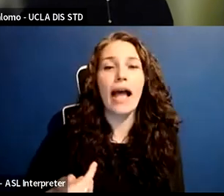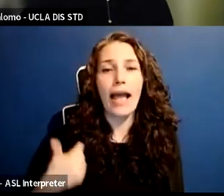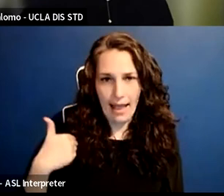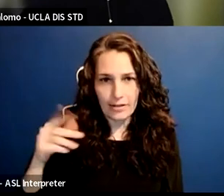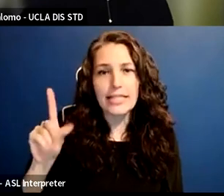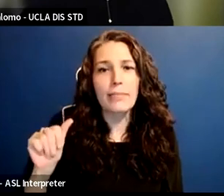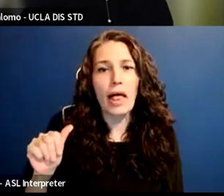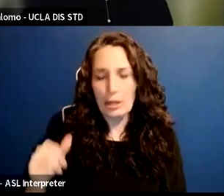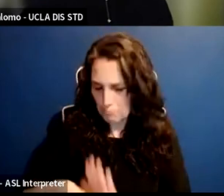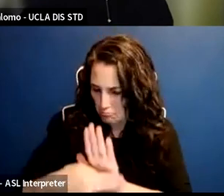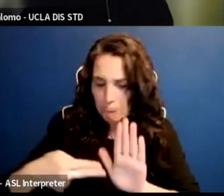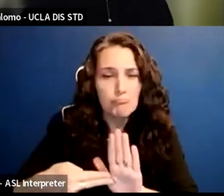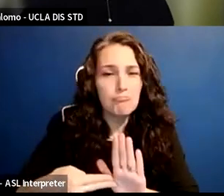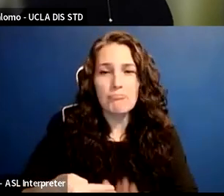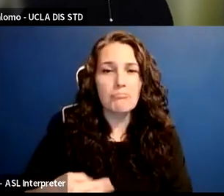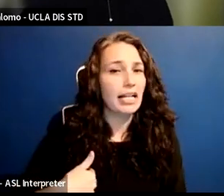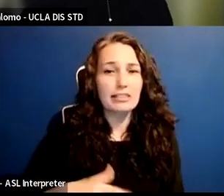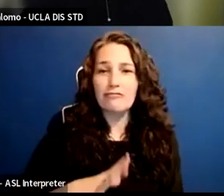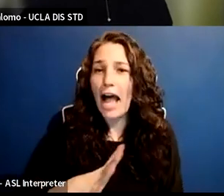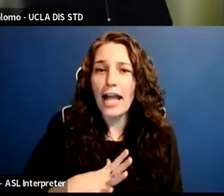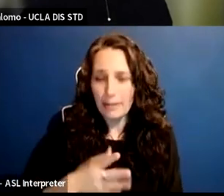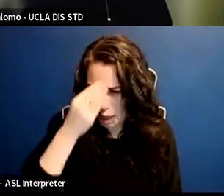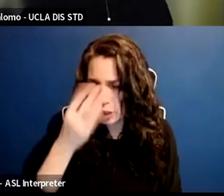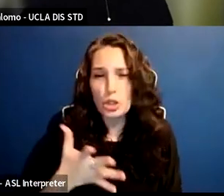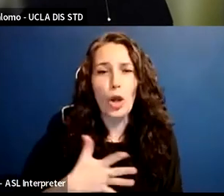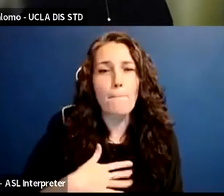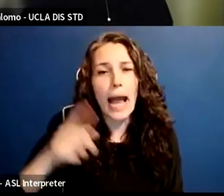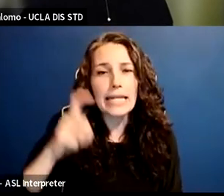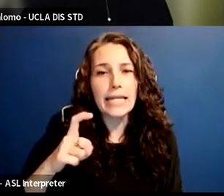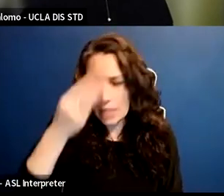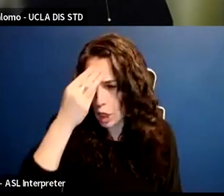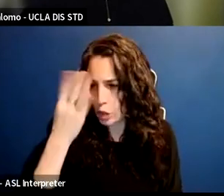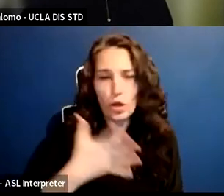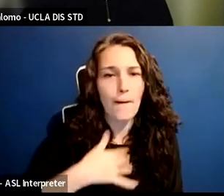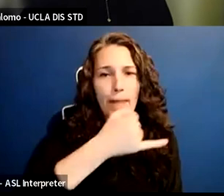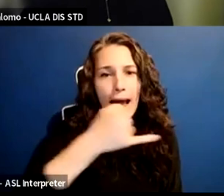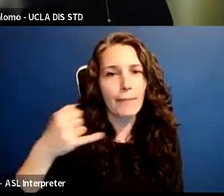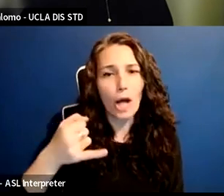They are no longer just routinely shushed, right, or pushed aside.